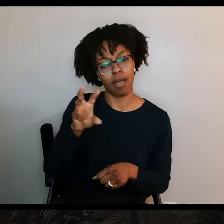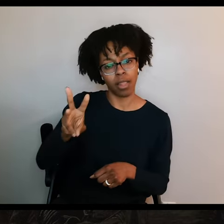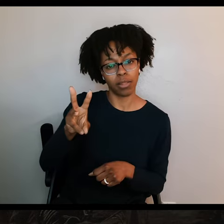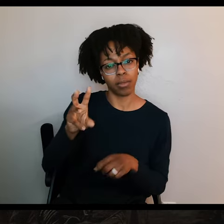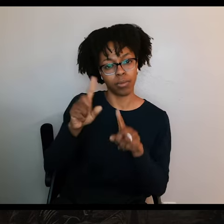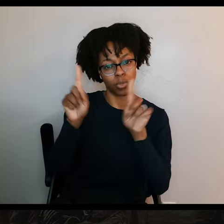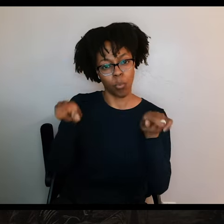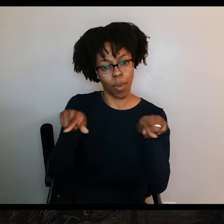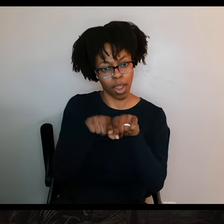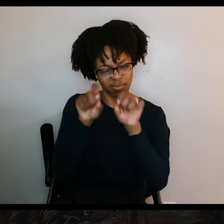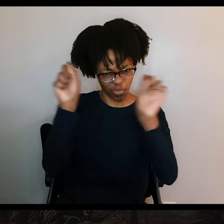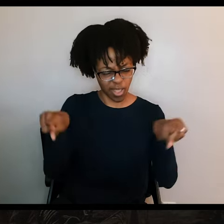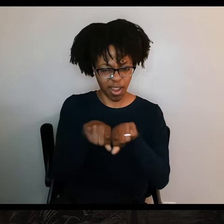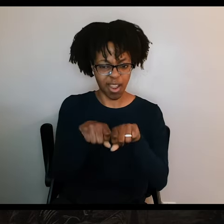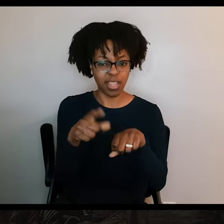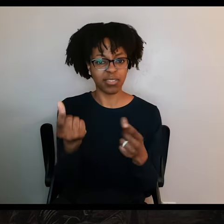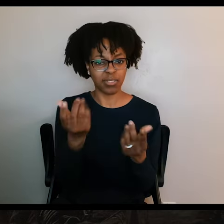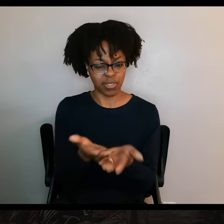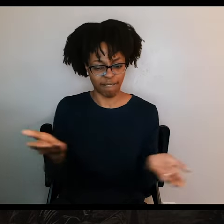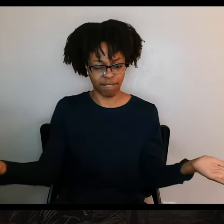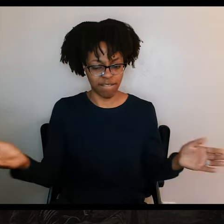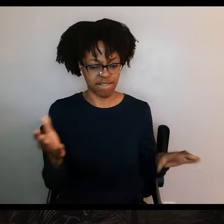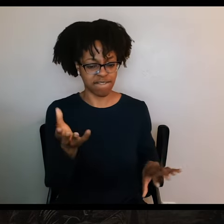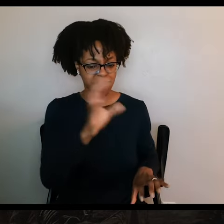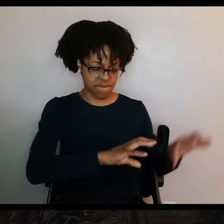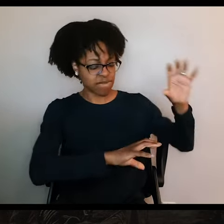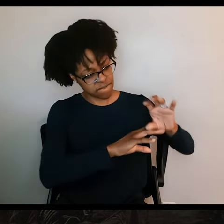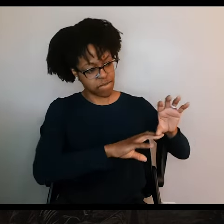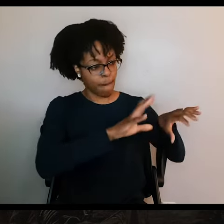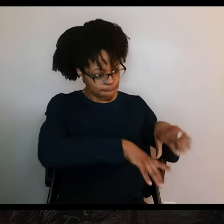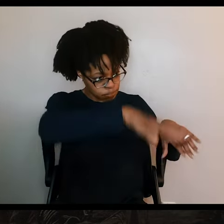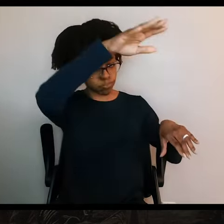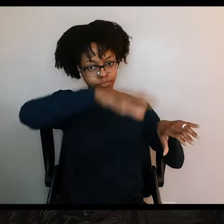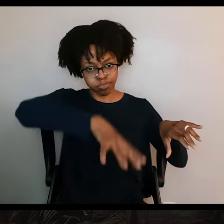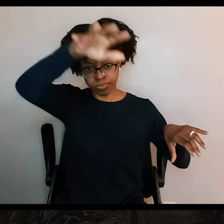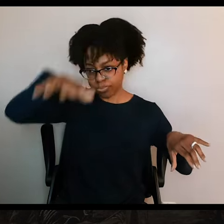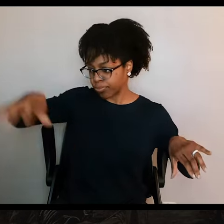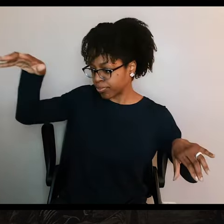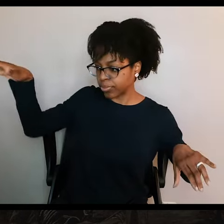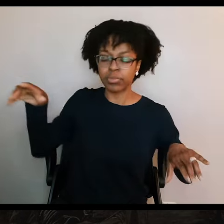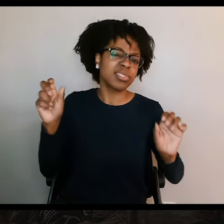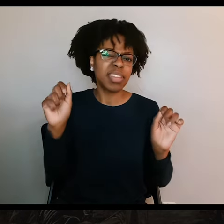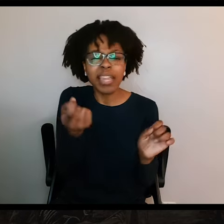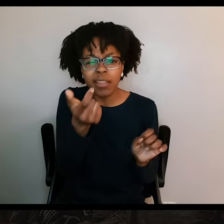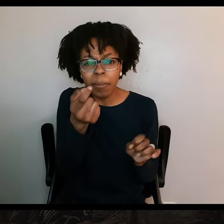over here, over here, over here, and then over here. When they piled it all up, it provided them a little bit of cover to get behind,